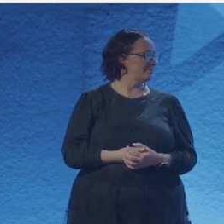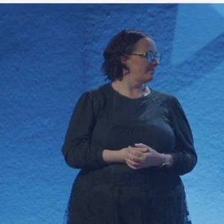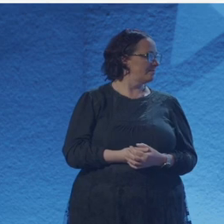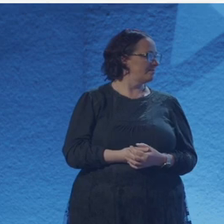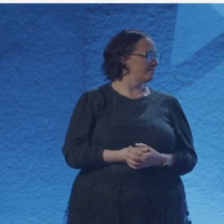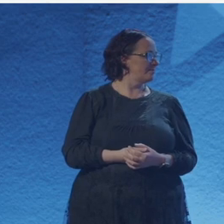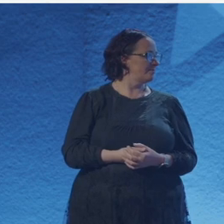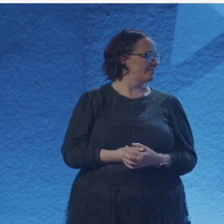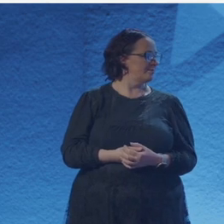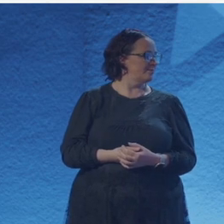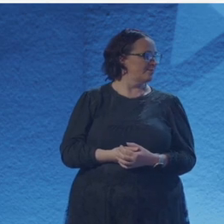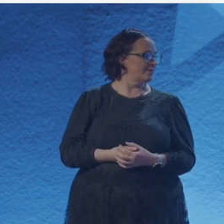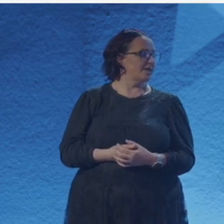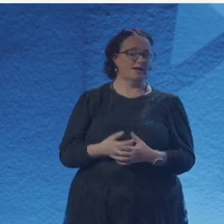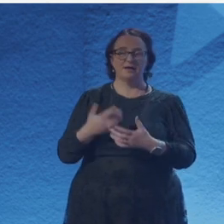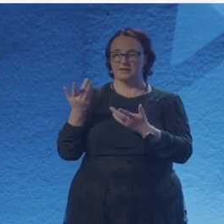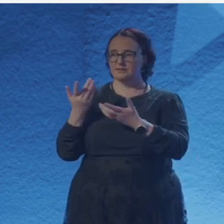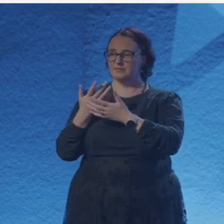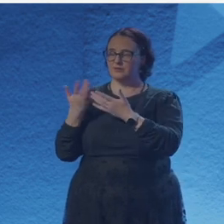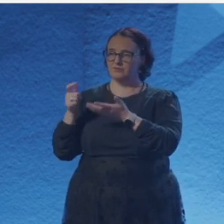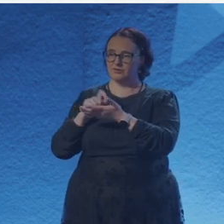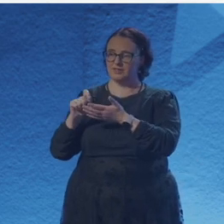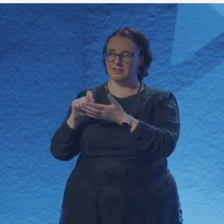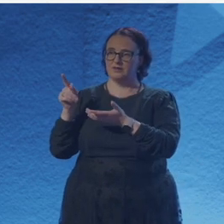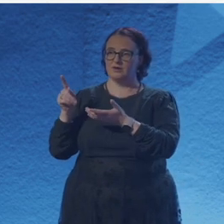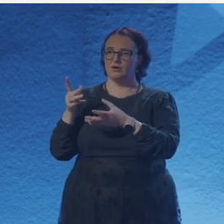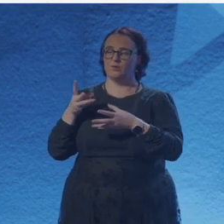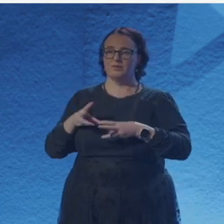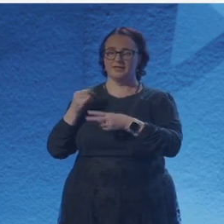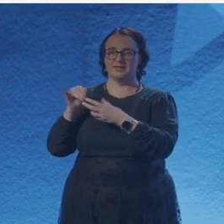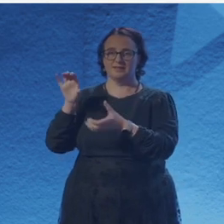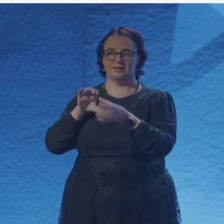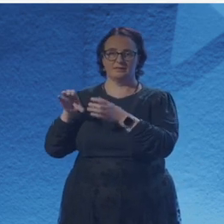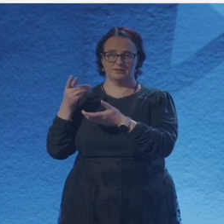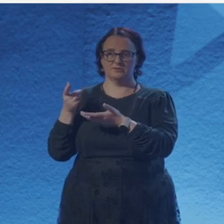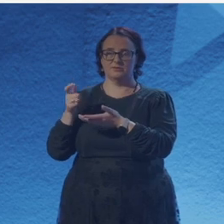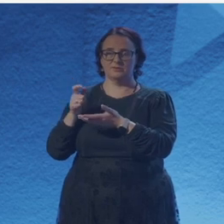And I'm very surprised at the number of scientists who actually did write poetry.